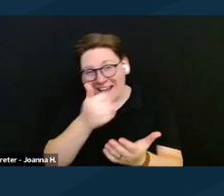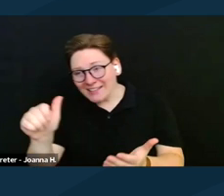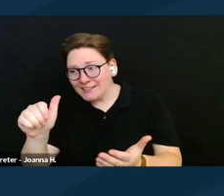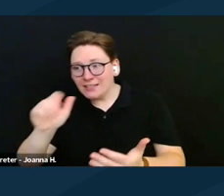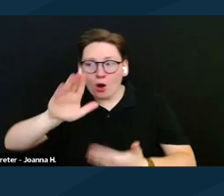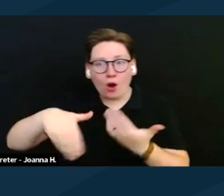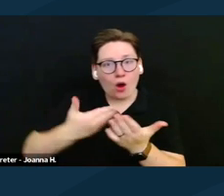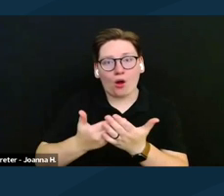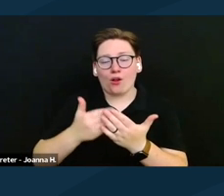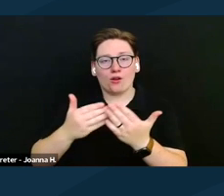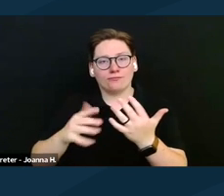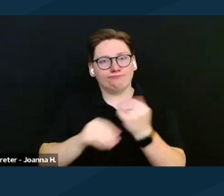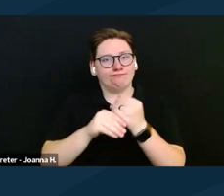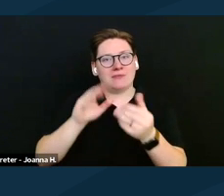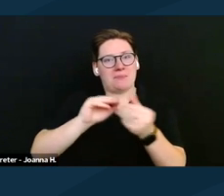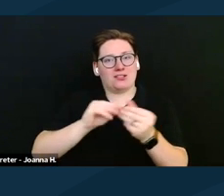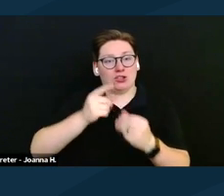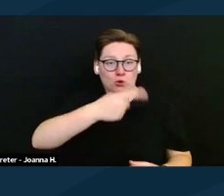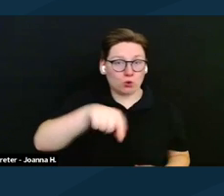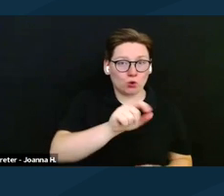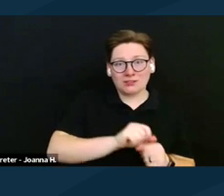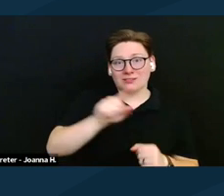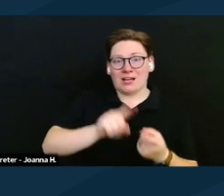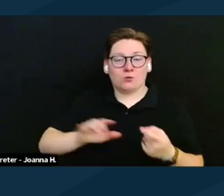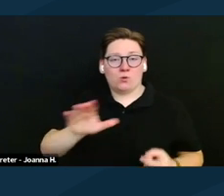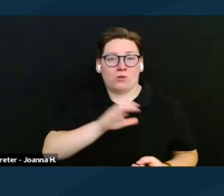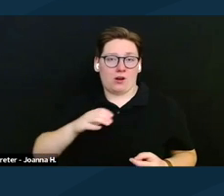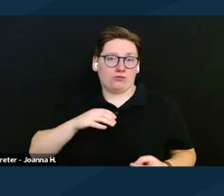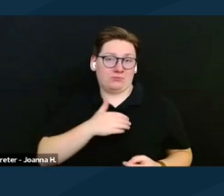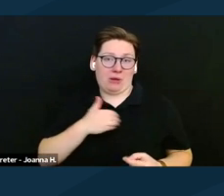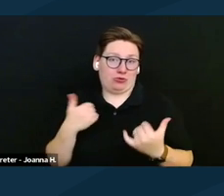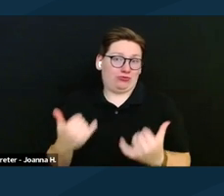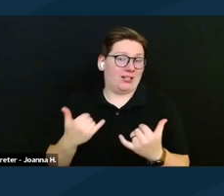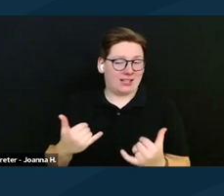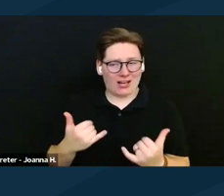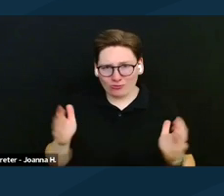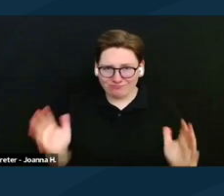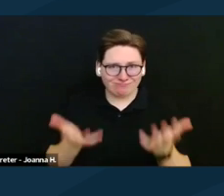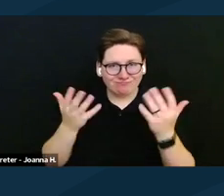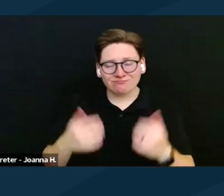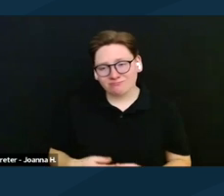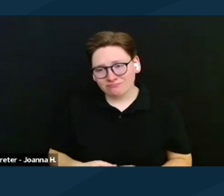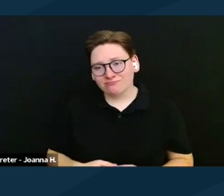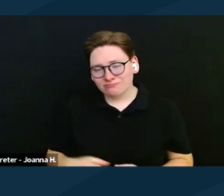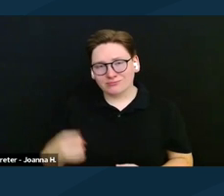that you can send to your members of Congress right now because we have a limited time left